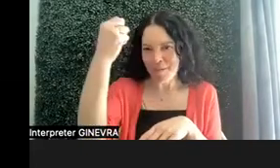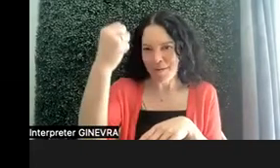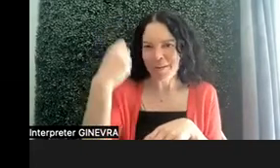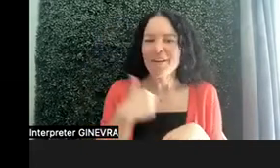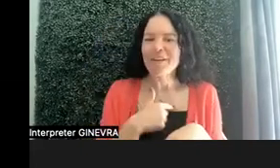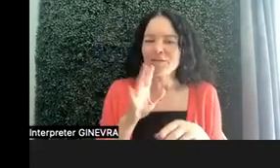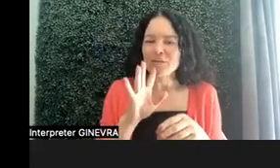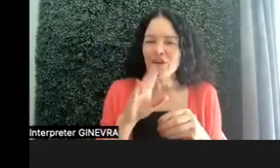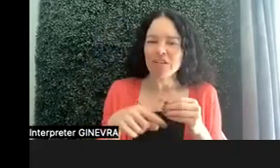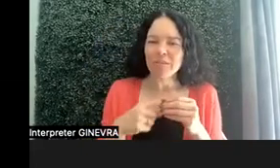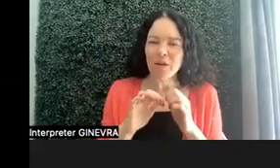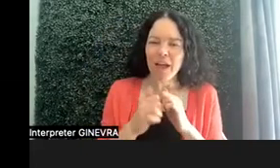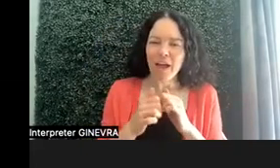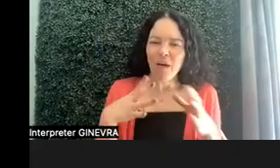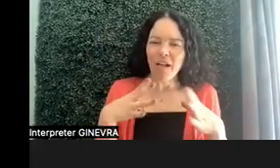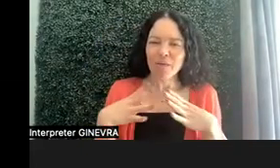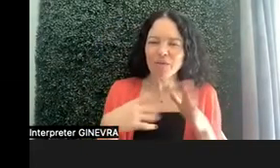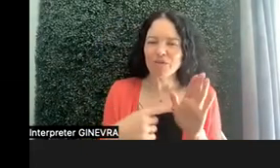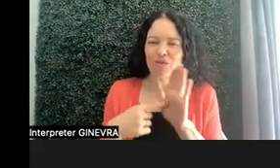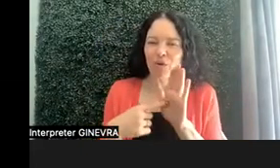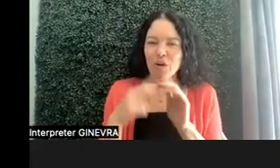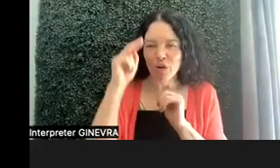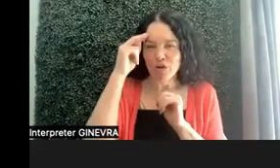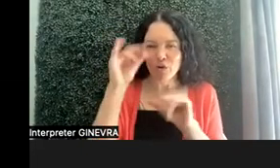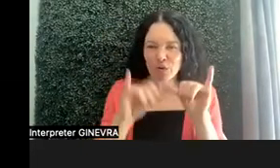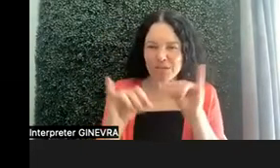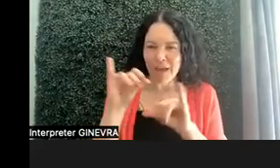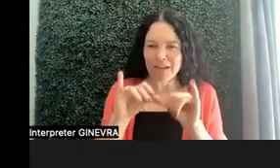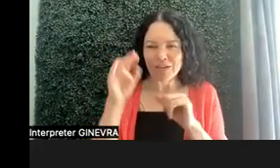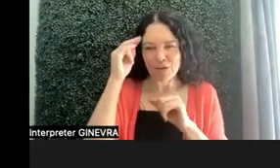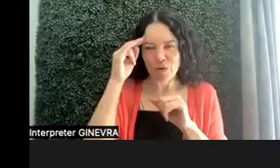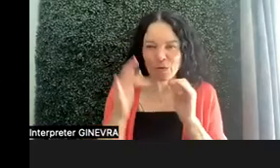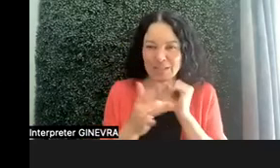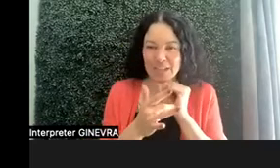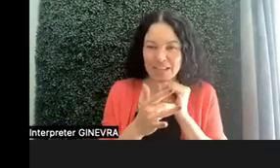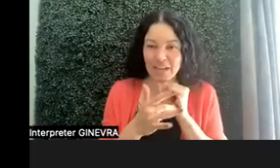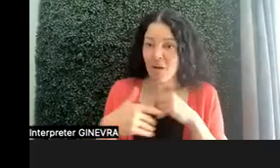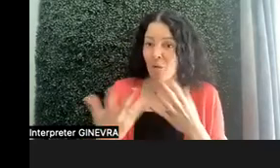neurotechnology and neuroscience. What is possible. What's possible now. What might be possible in the future.